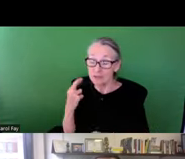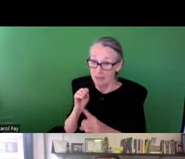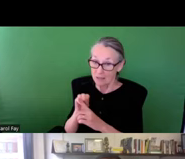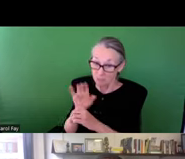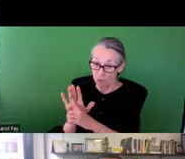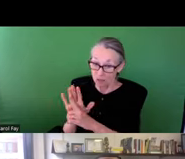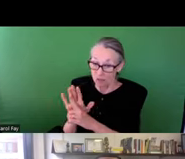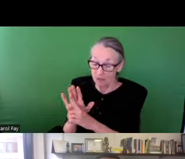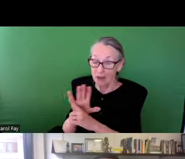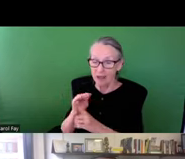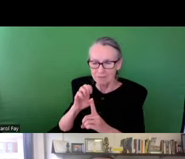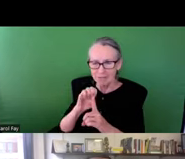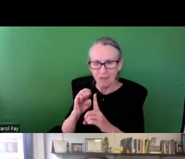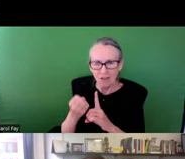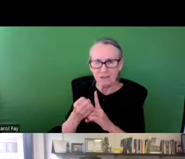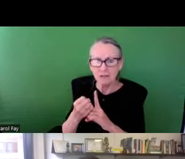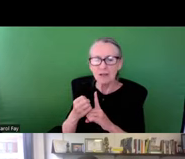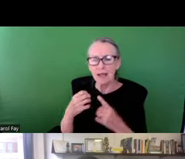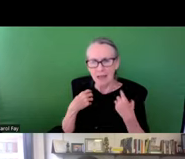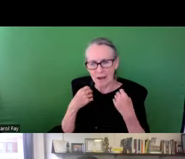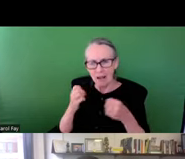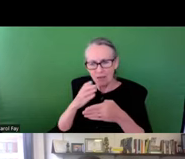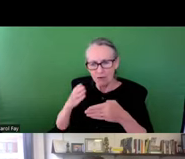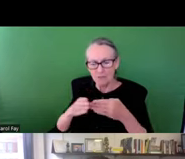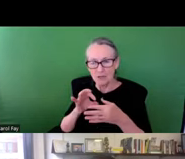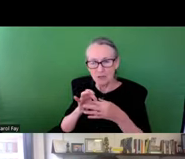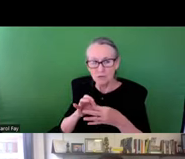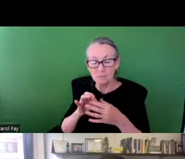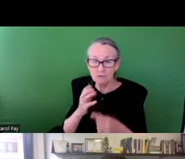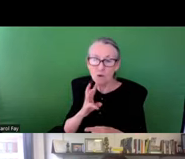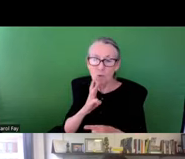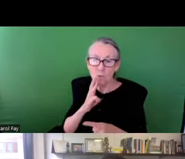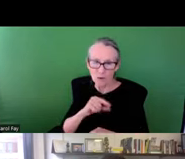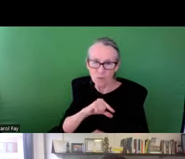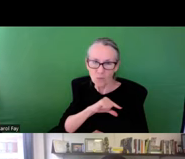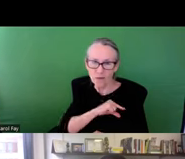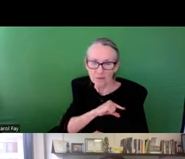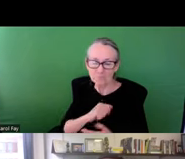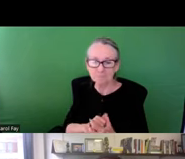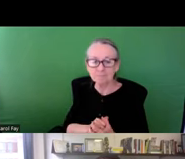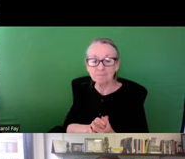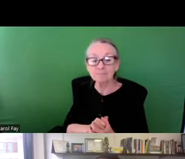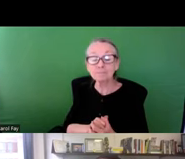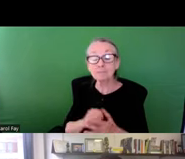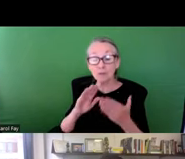[ INDISCERNIBLE ] infrastructure dynamics and directing the patients were risk exposure